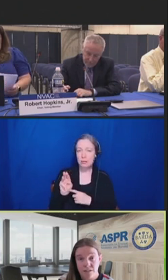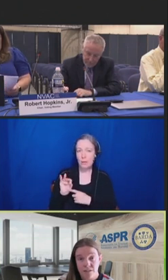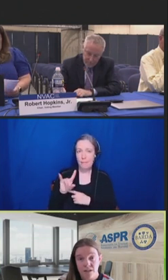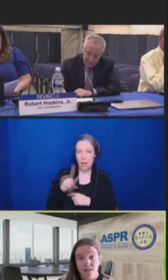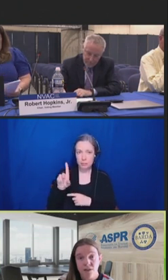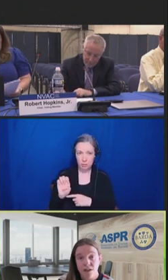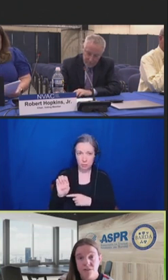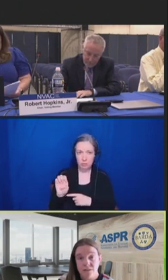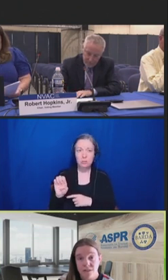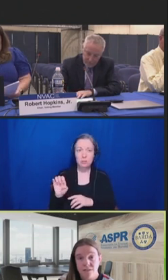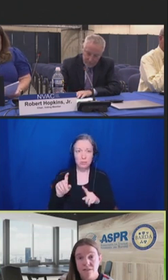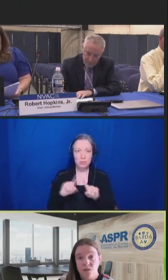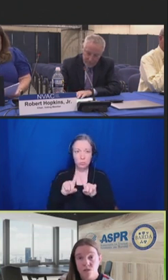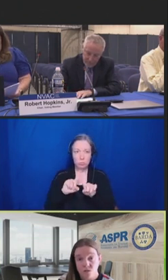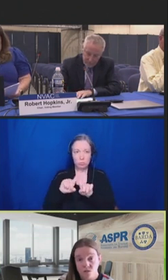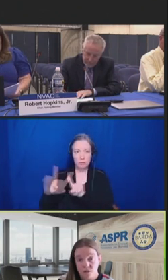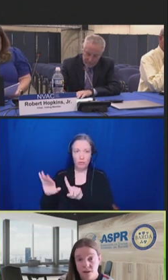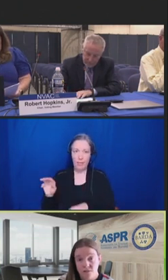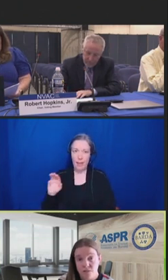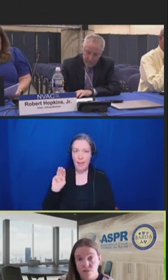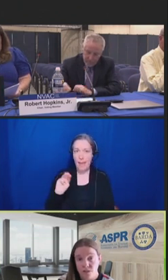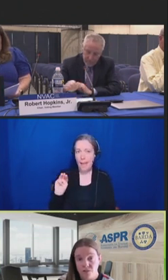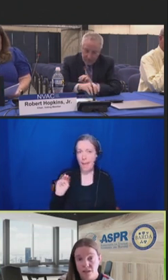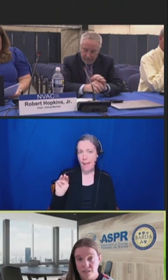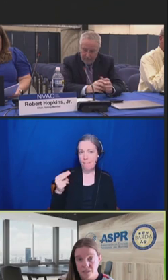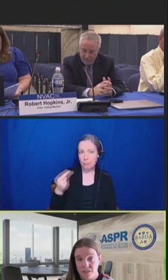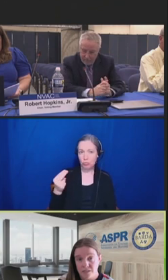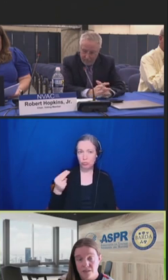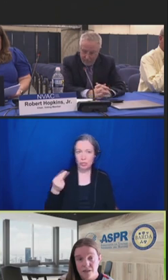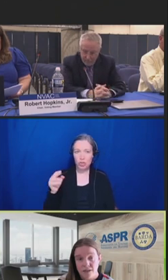H5N8 and H5N6 cell culture-derived influenza vaccines.